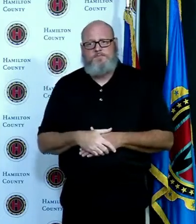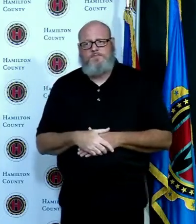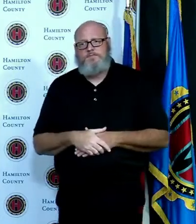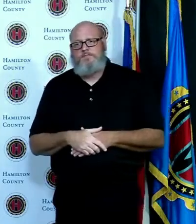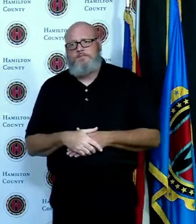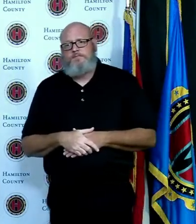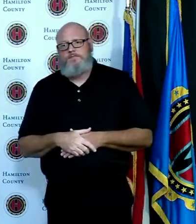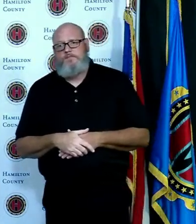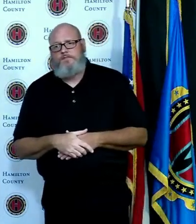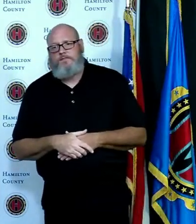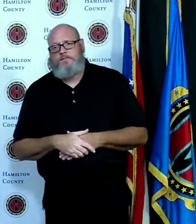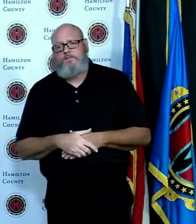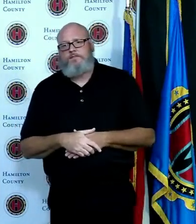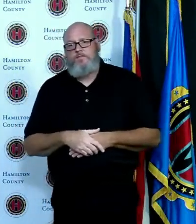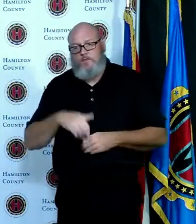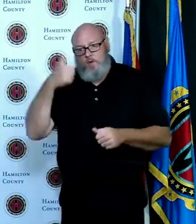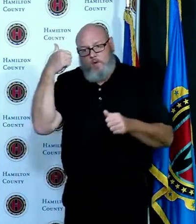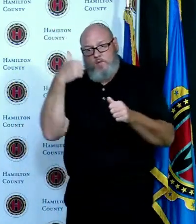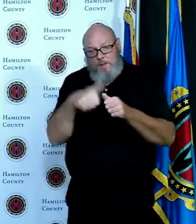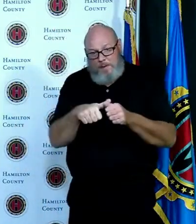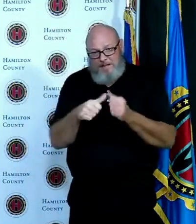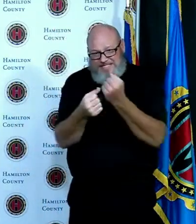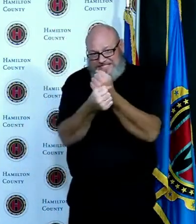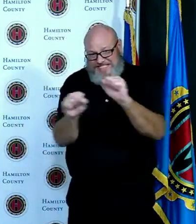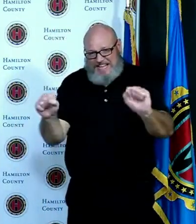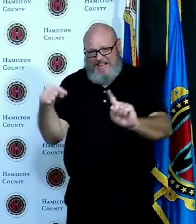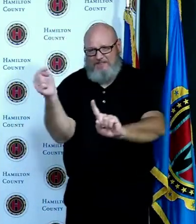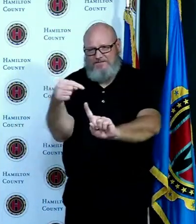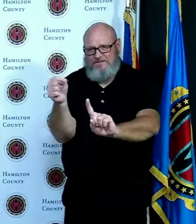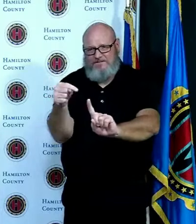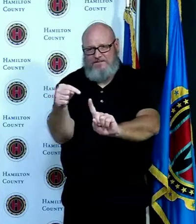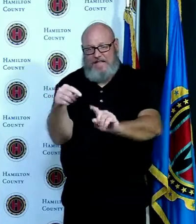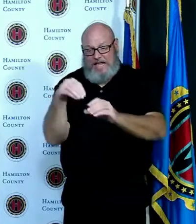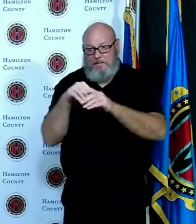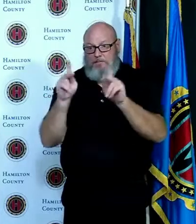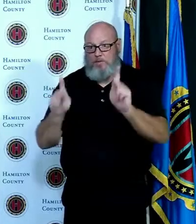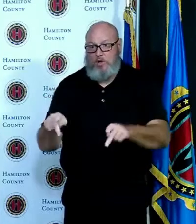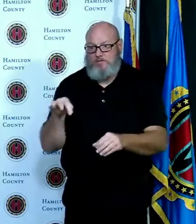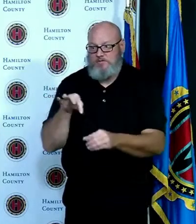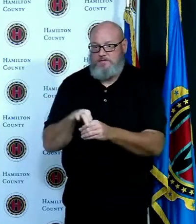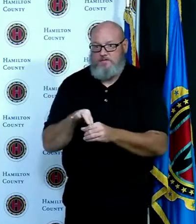Covid that we are taking for in-person voting what we're doing here during early in-person